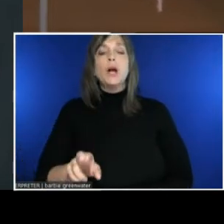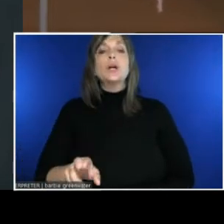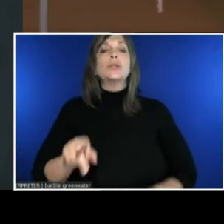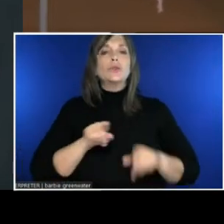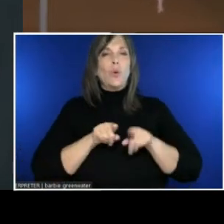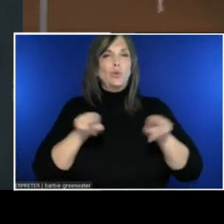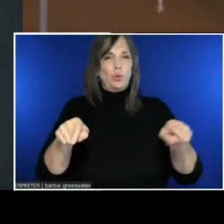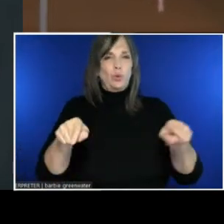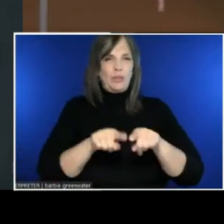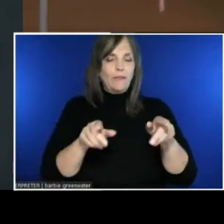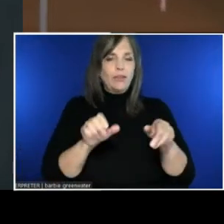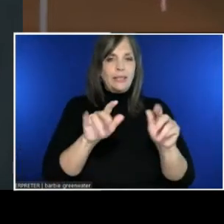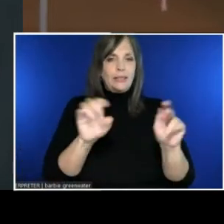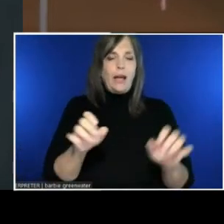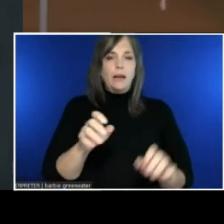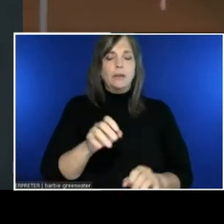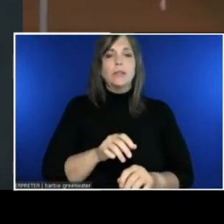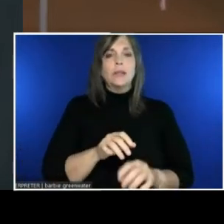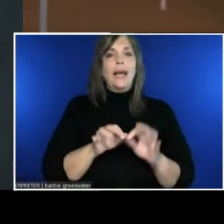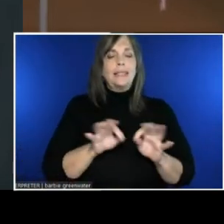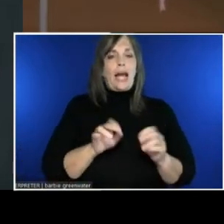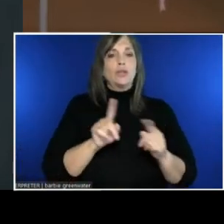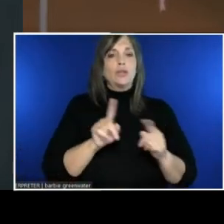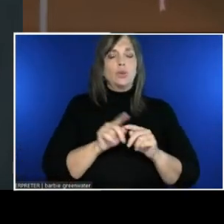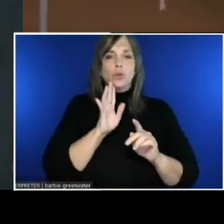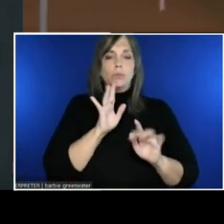First, conversational, and then a newscaster.